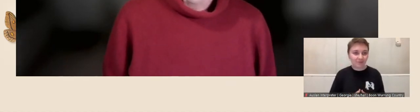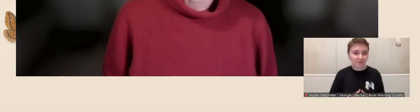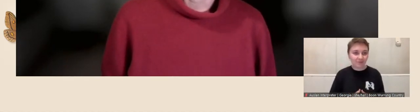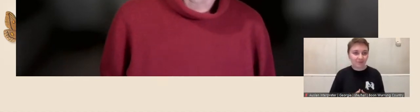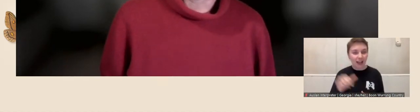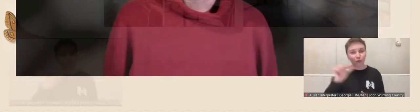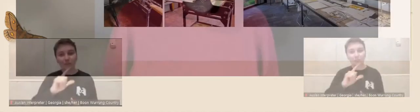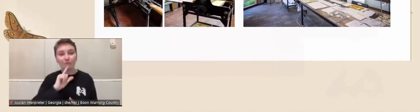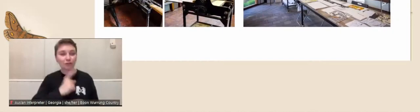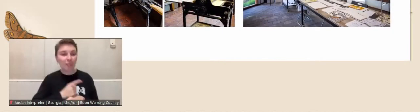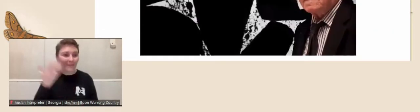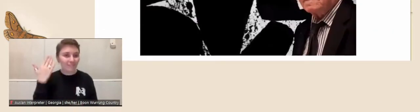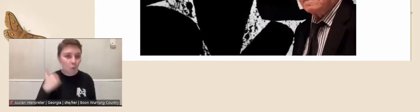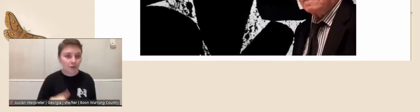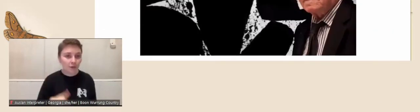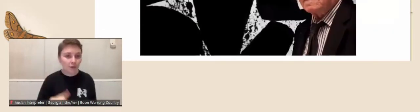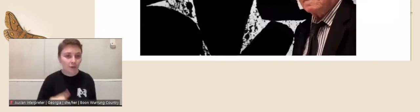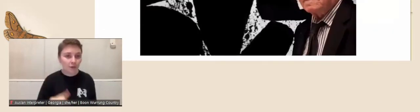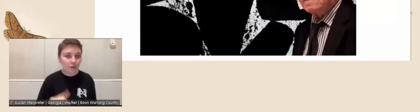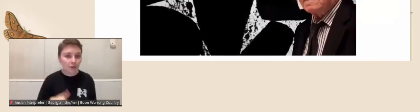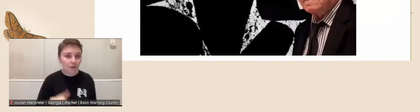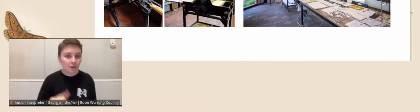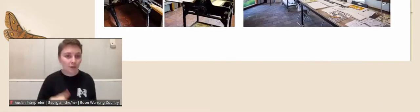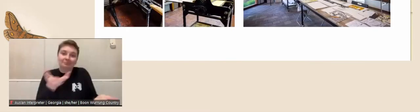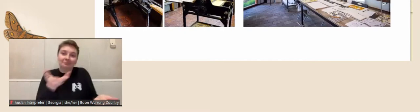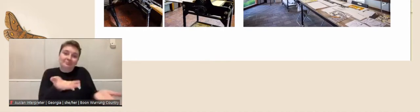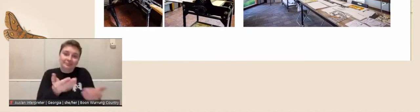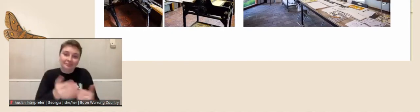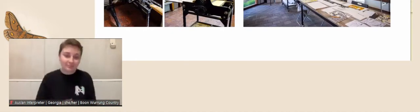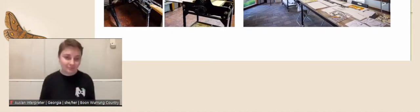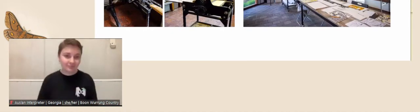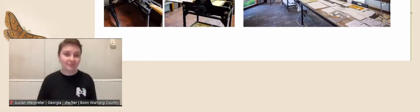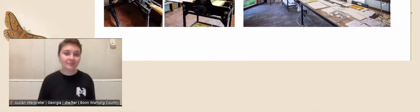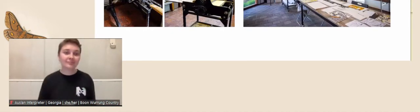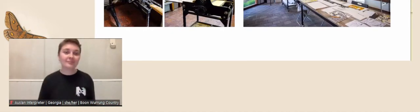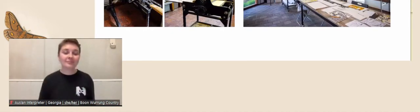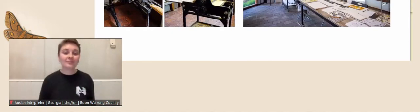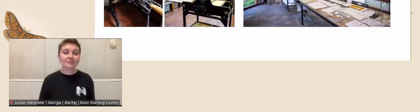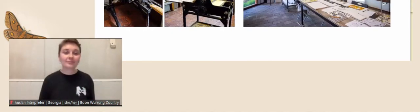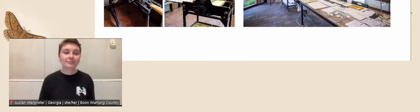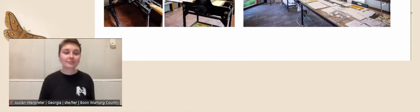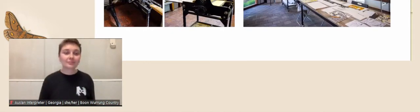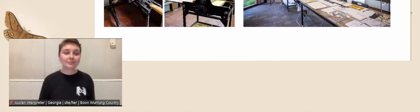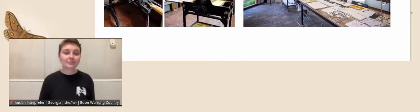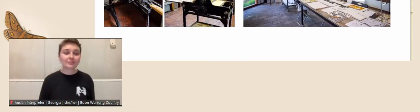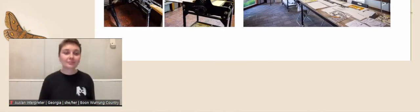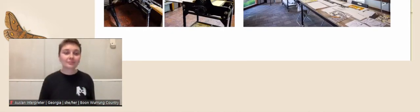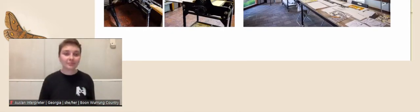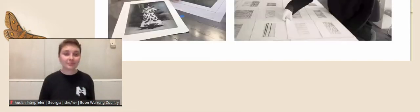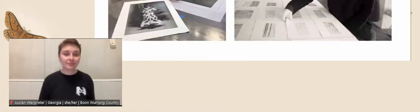Oh well you can see our space here, and, we'll go backwards,